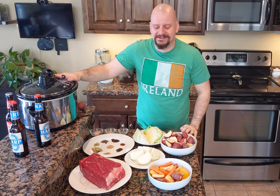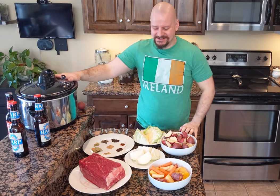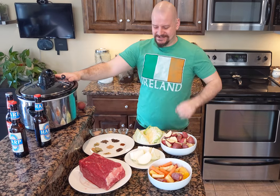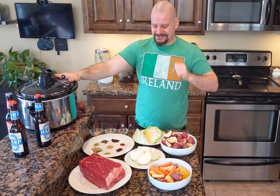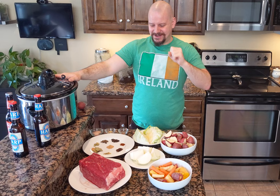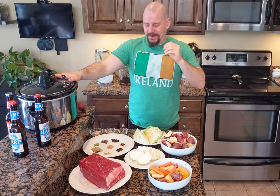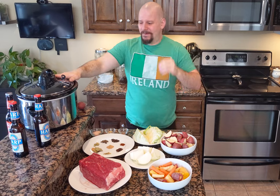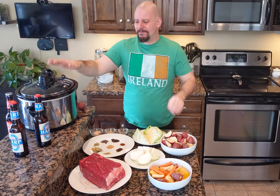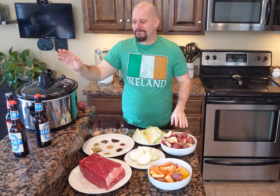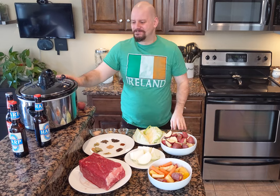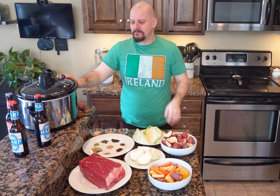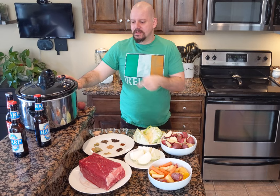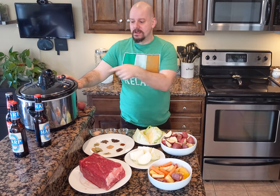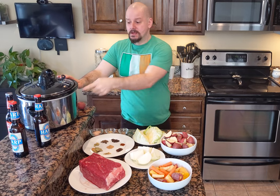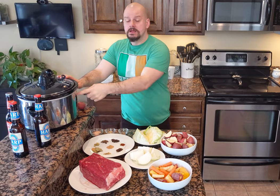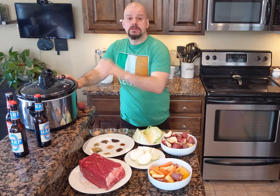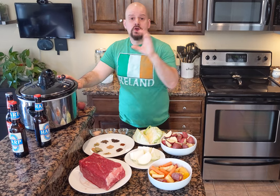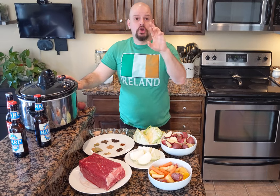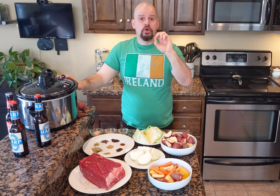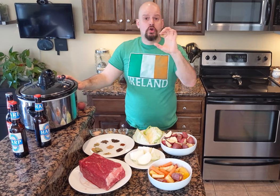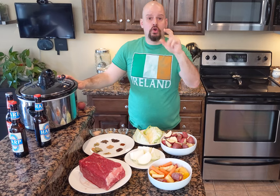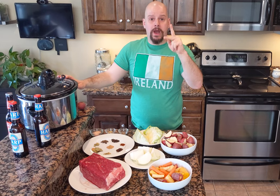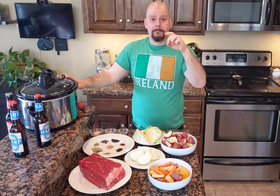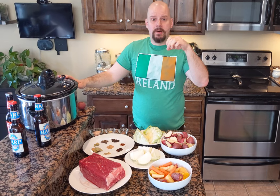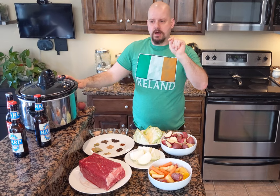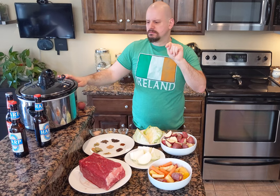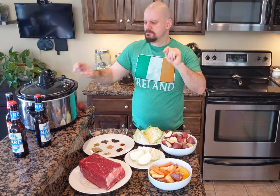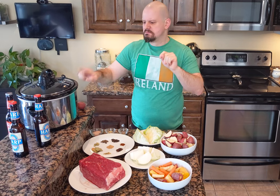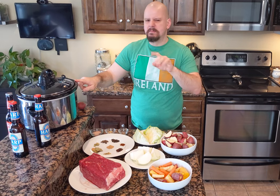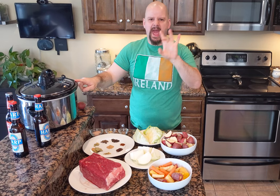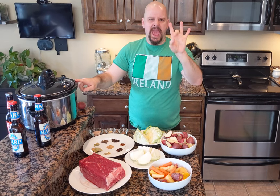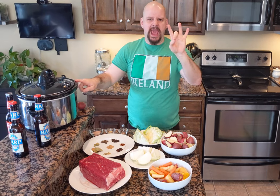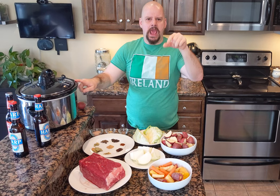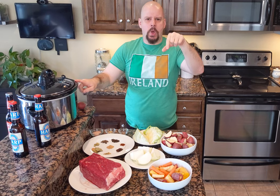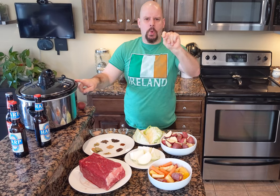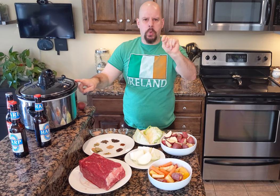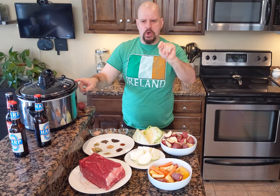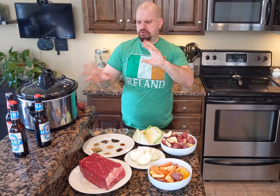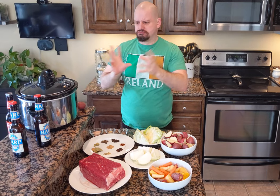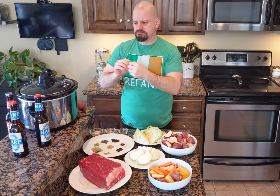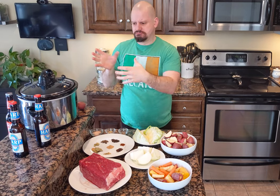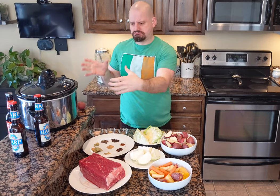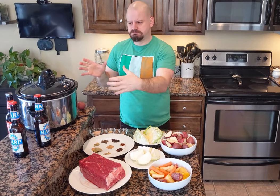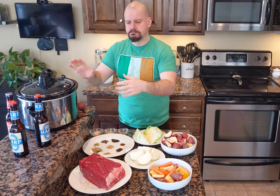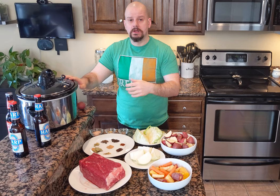Now, the crock-pot is eight quart.